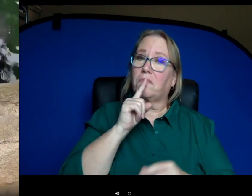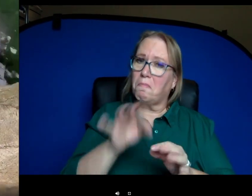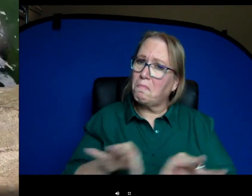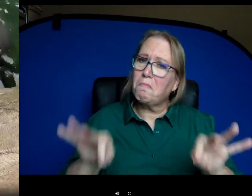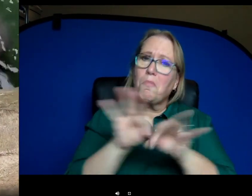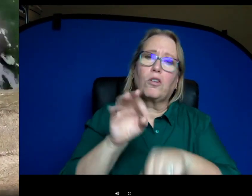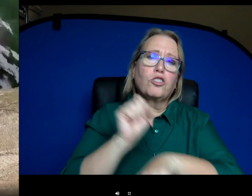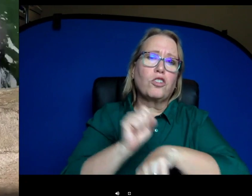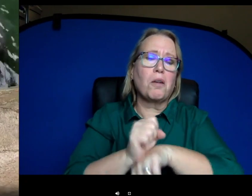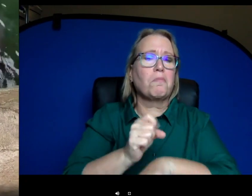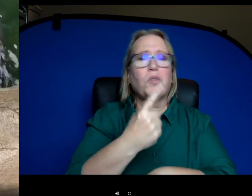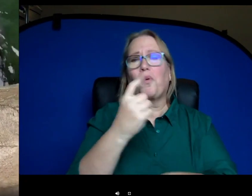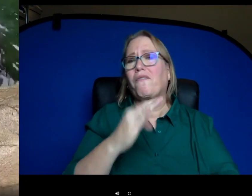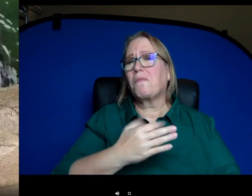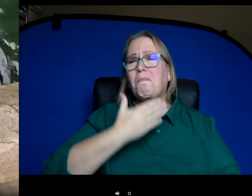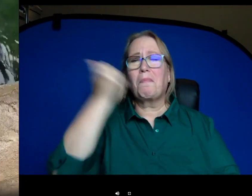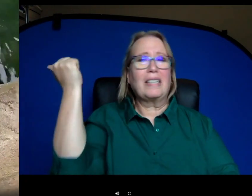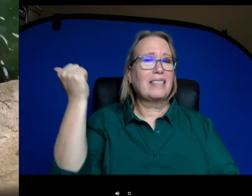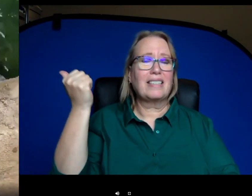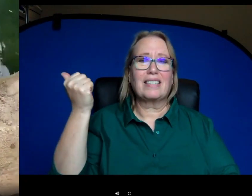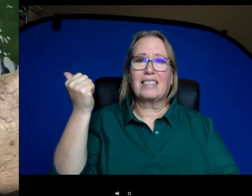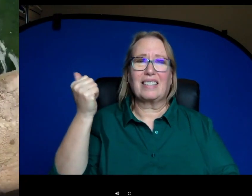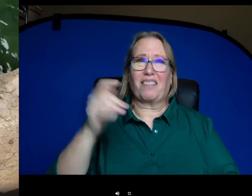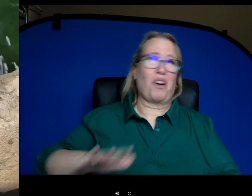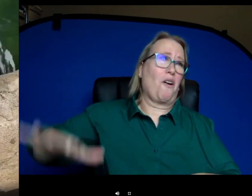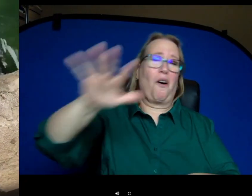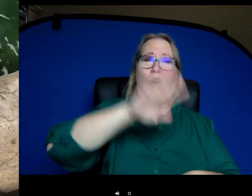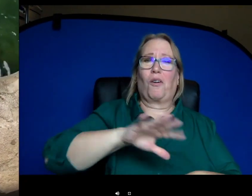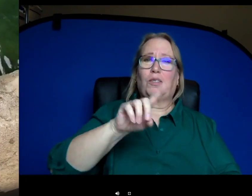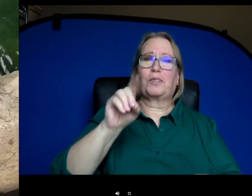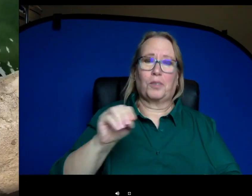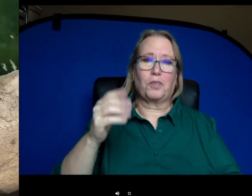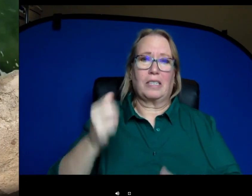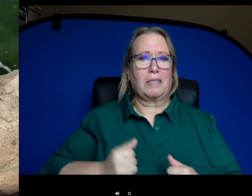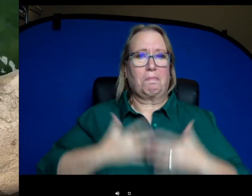she's one of the very best out of all animals and zoos at inspiring people to